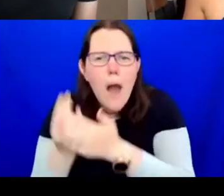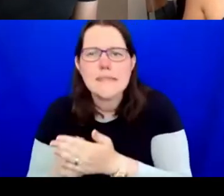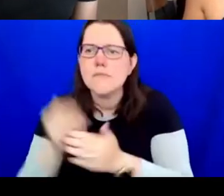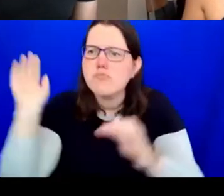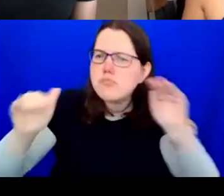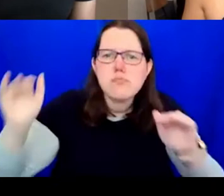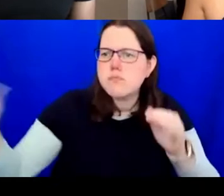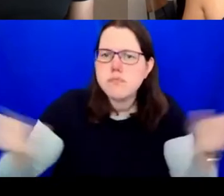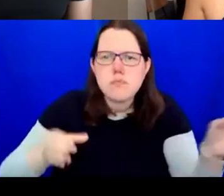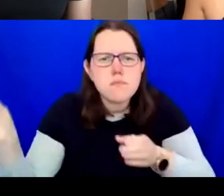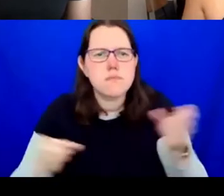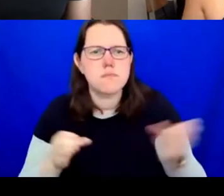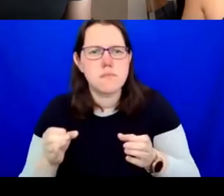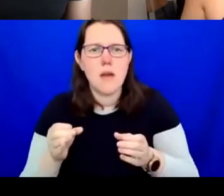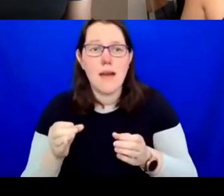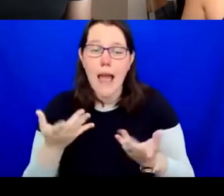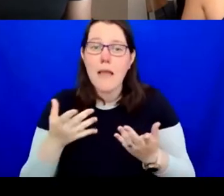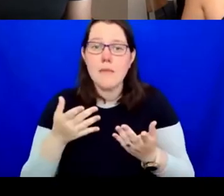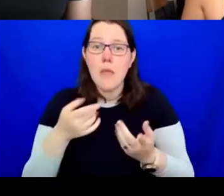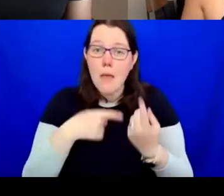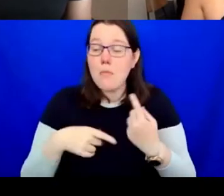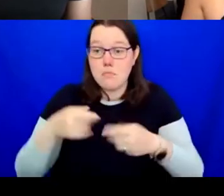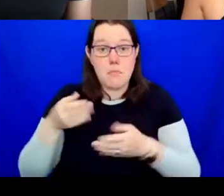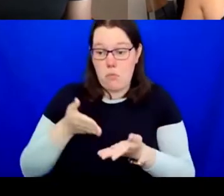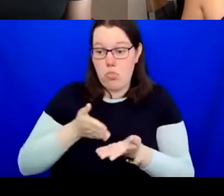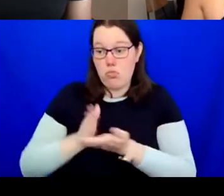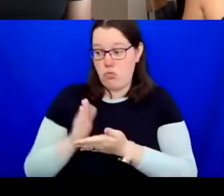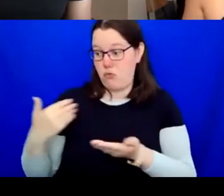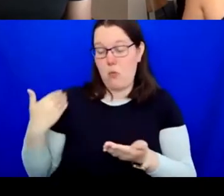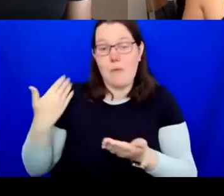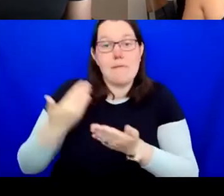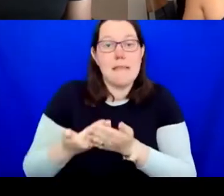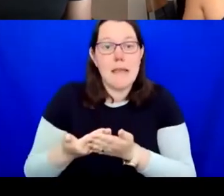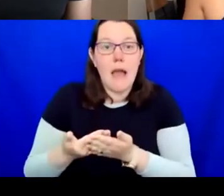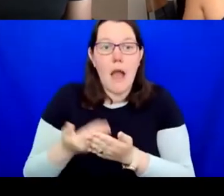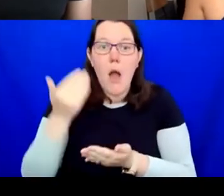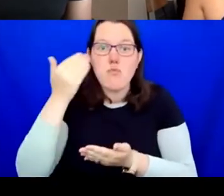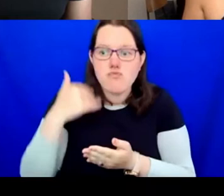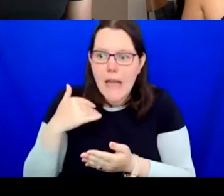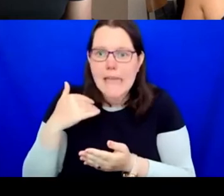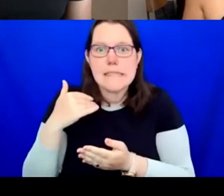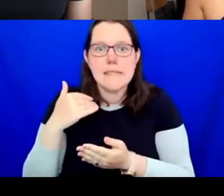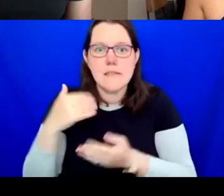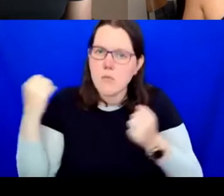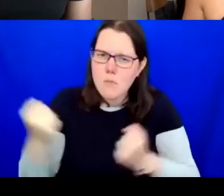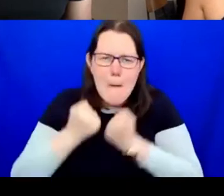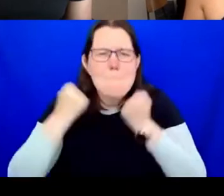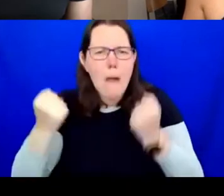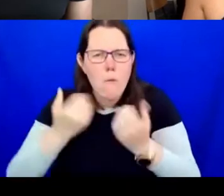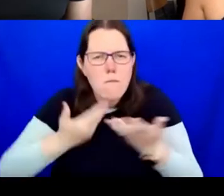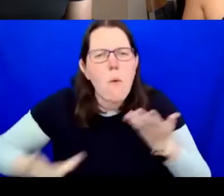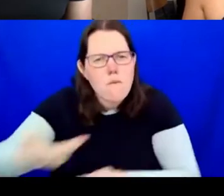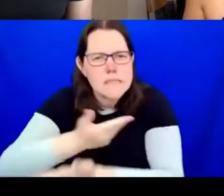engaged with race has been very powerful. The focus, this kind of real very important strident